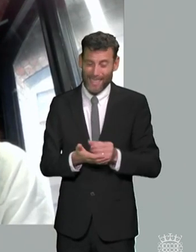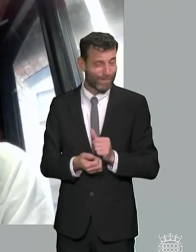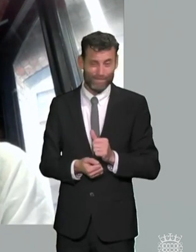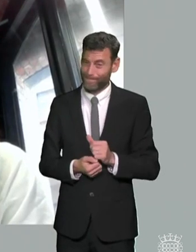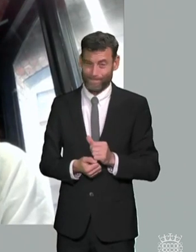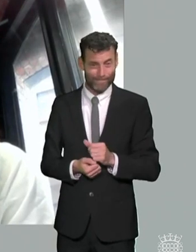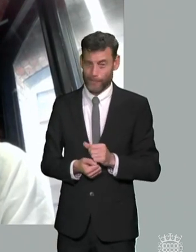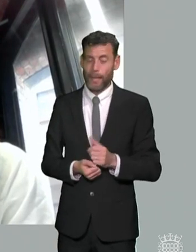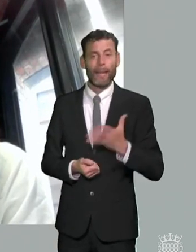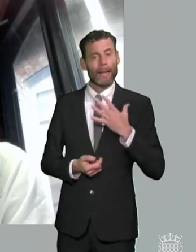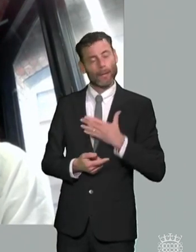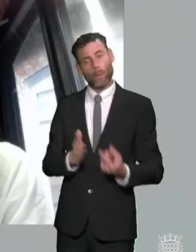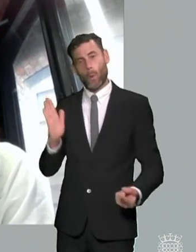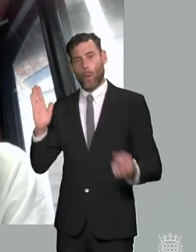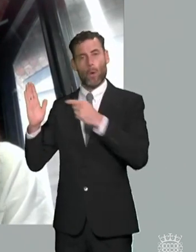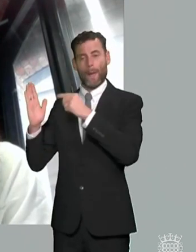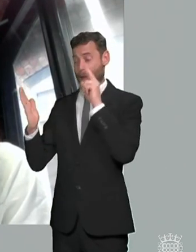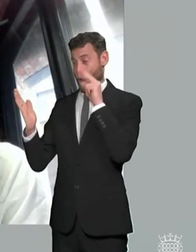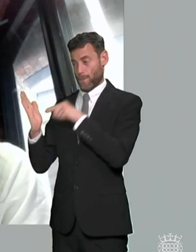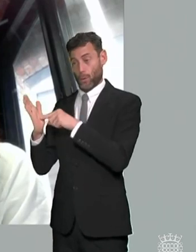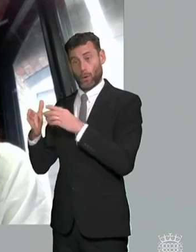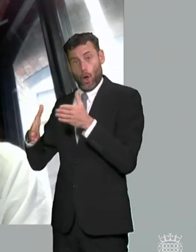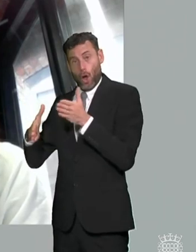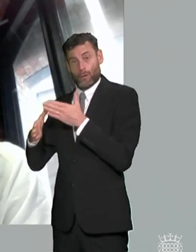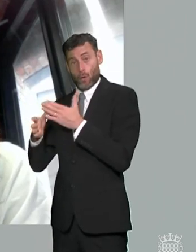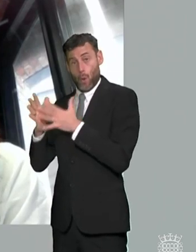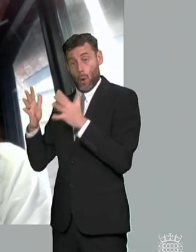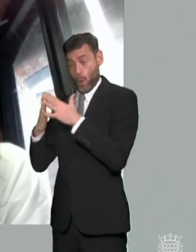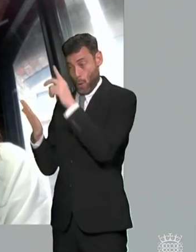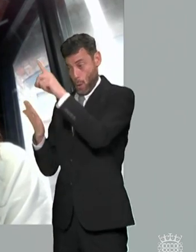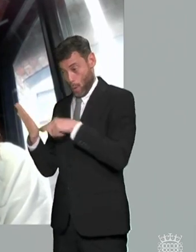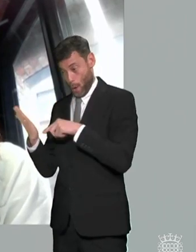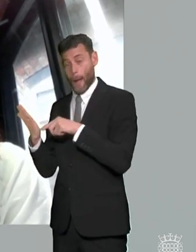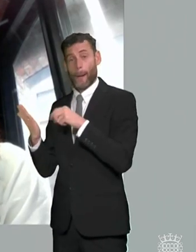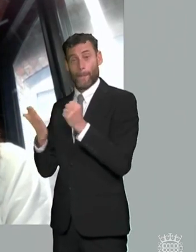the original legislation and and operate that effectively and have the right accountability